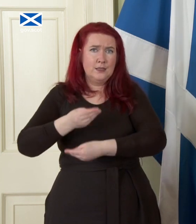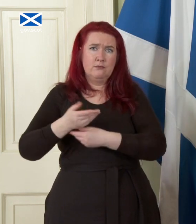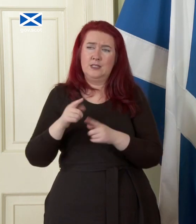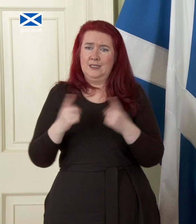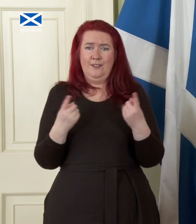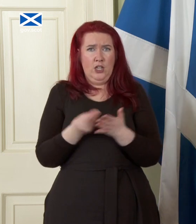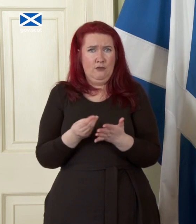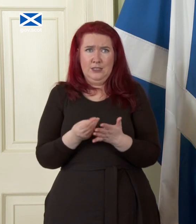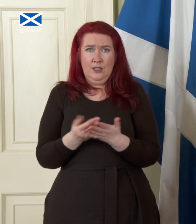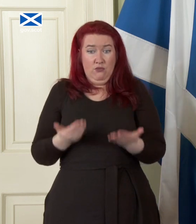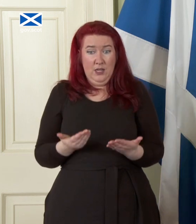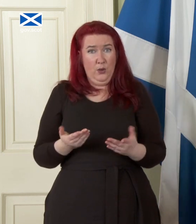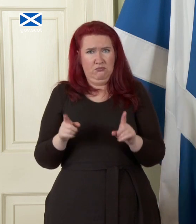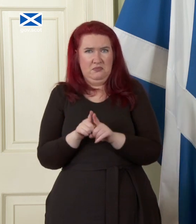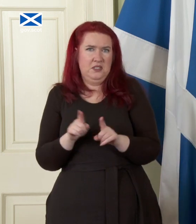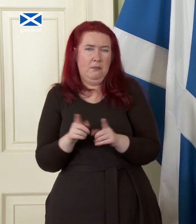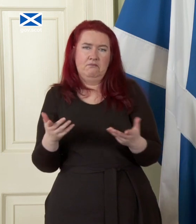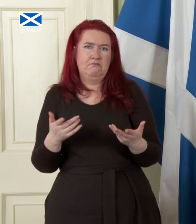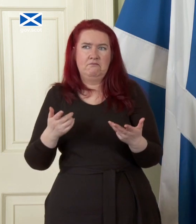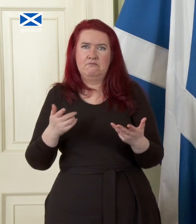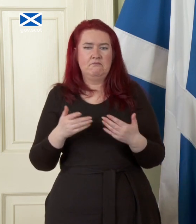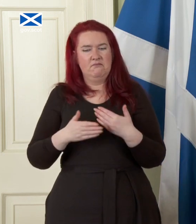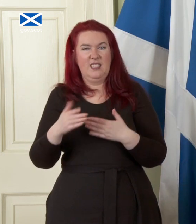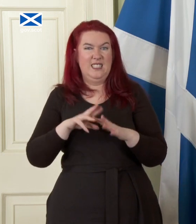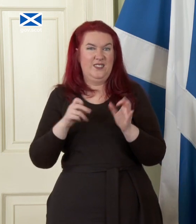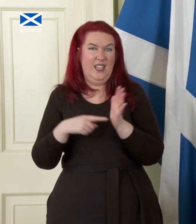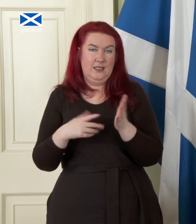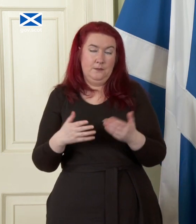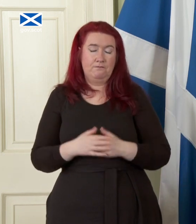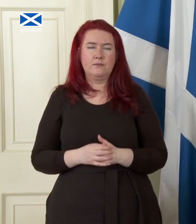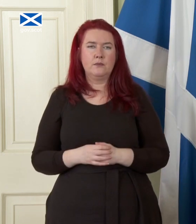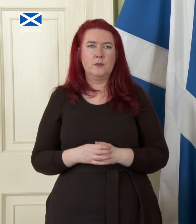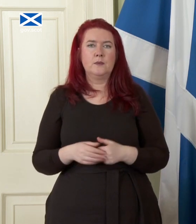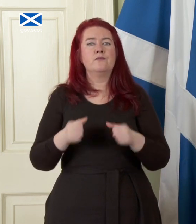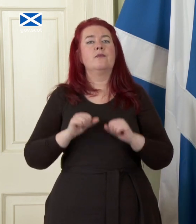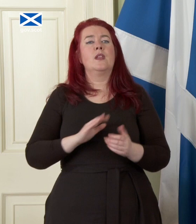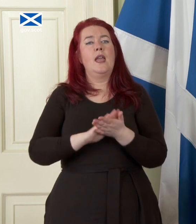so that's no more than just a statement of fact and reality Hamish Morrison from the National